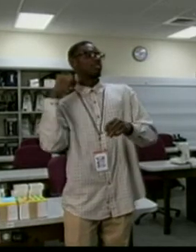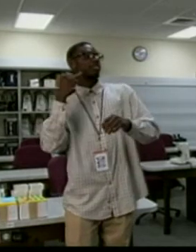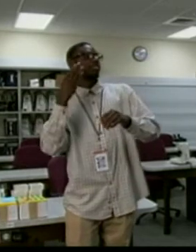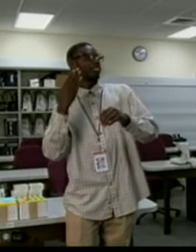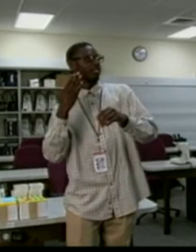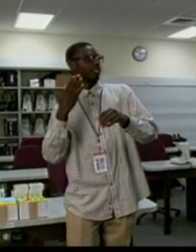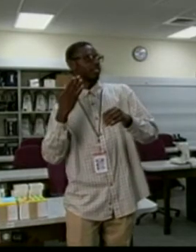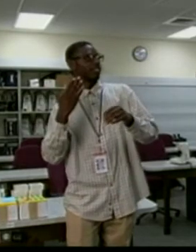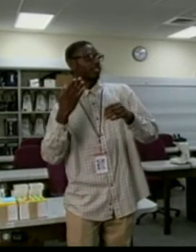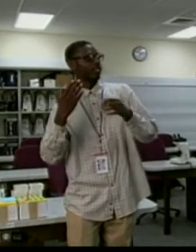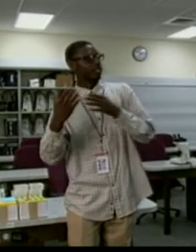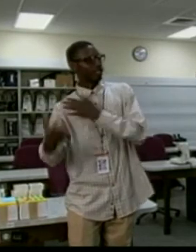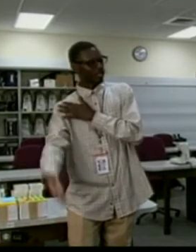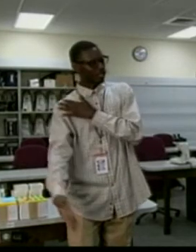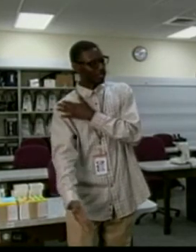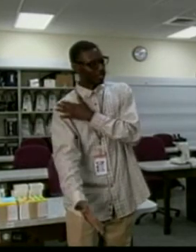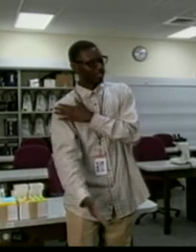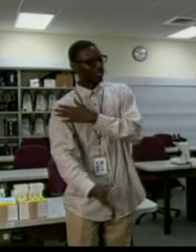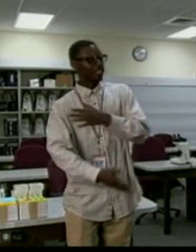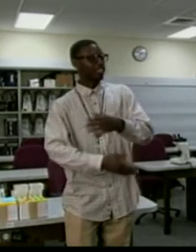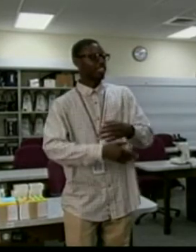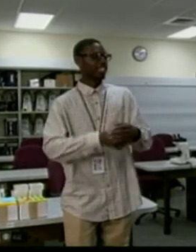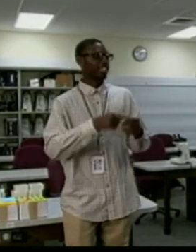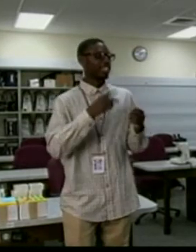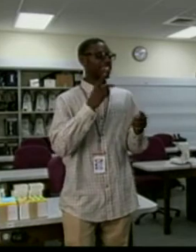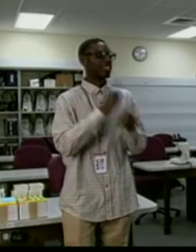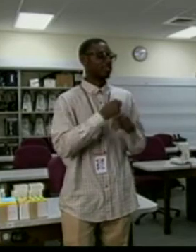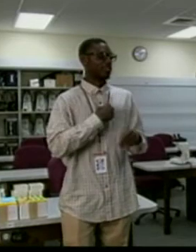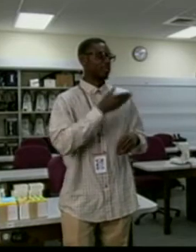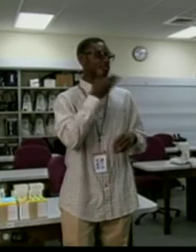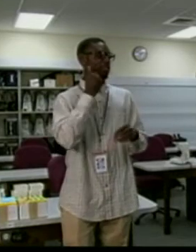It's the best job. I've got a great boss.